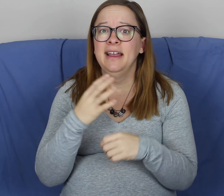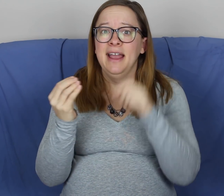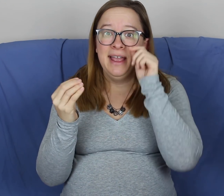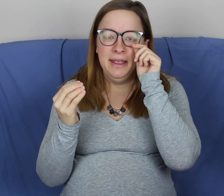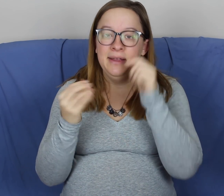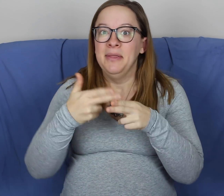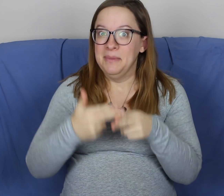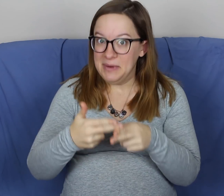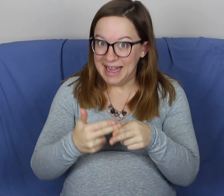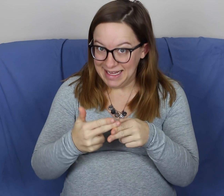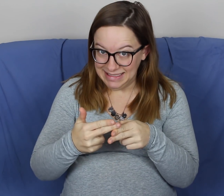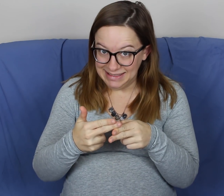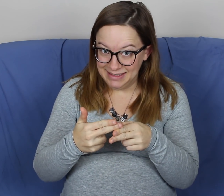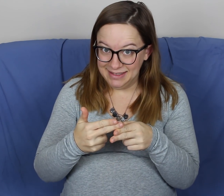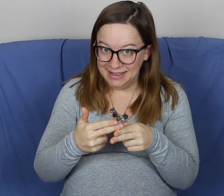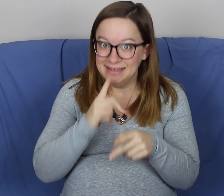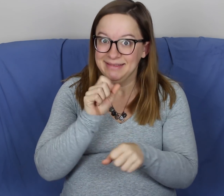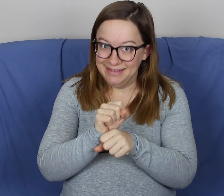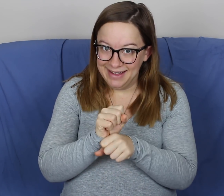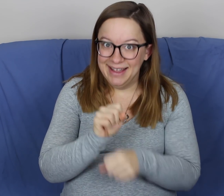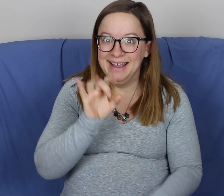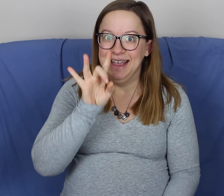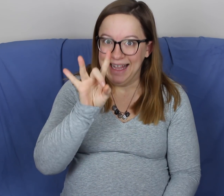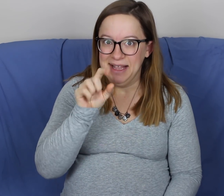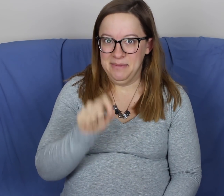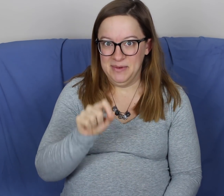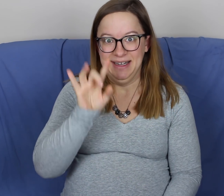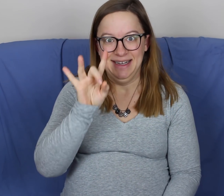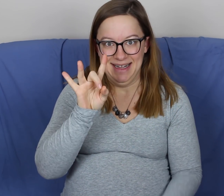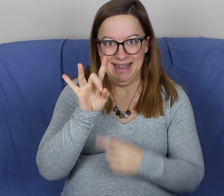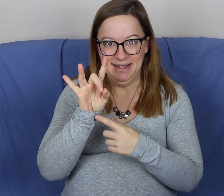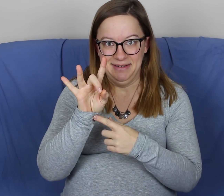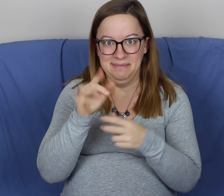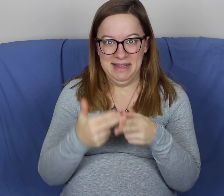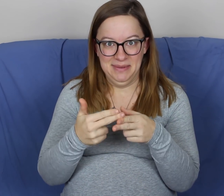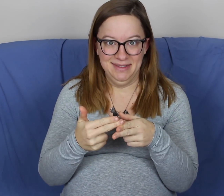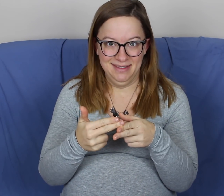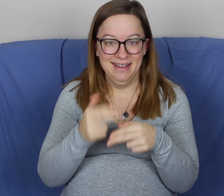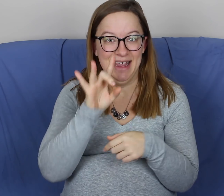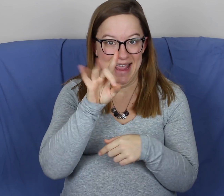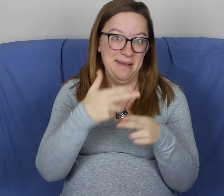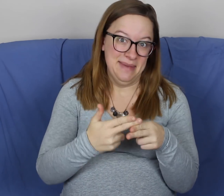But the weight is... 8 pounds 8 oz!